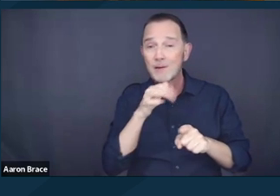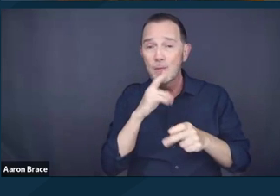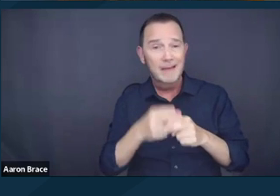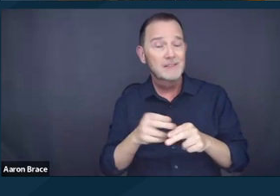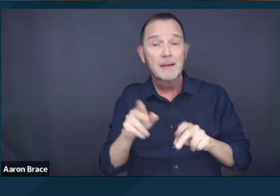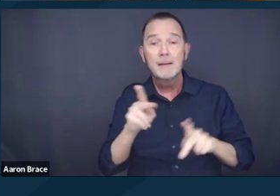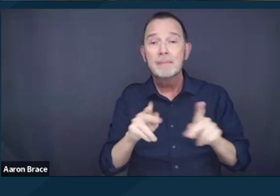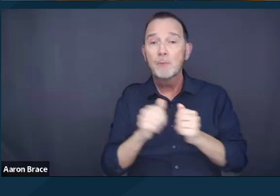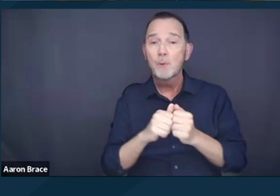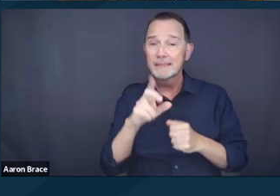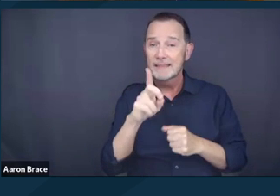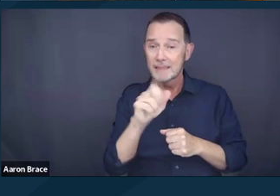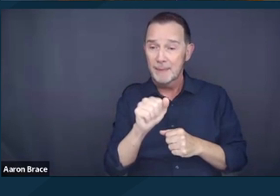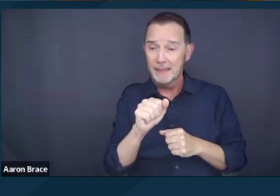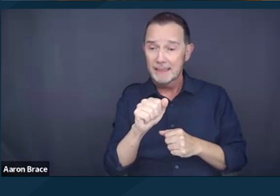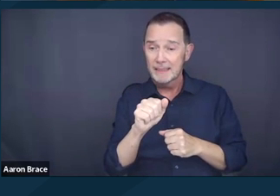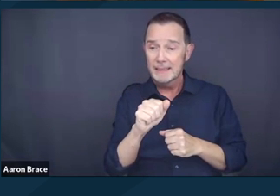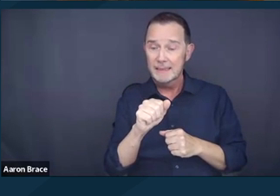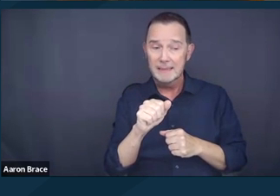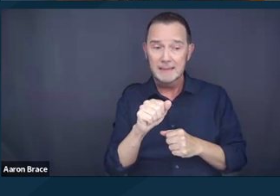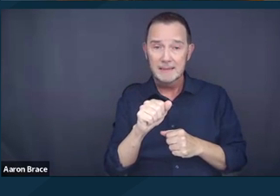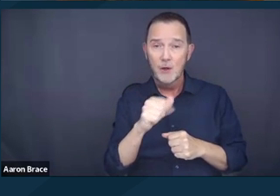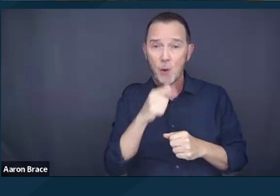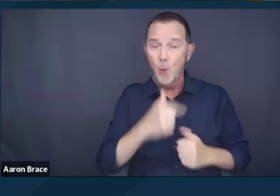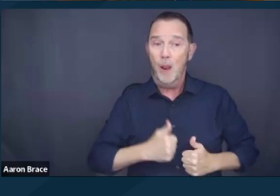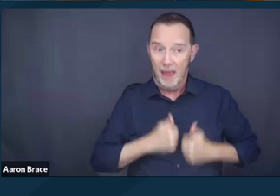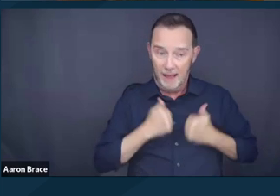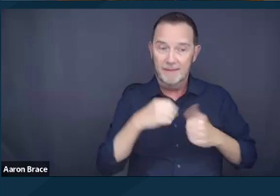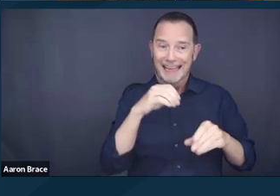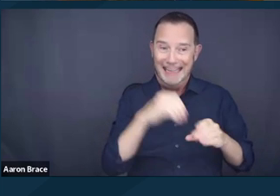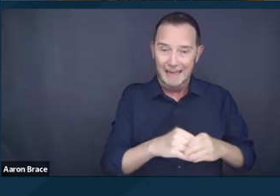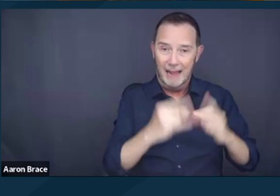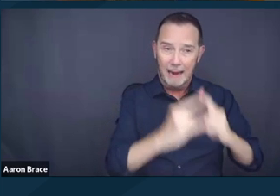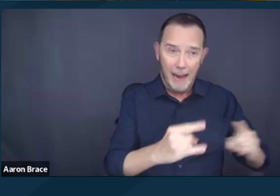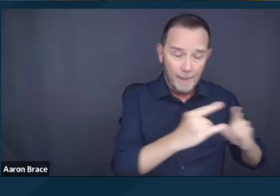who are the subjects, the people who are living in encampments and other unsheltered spaces